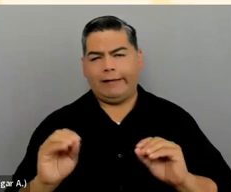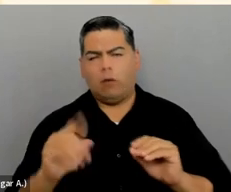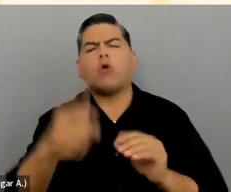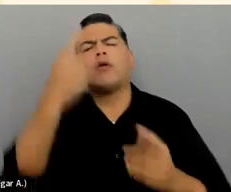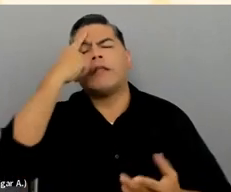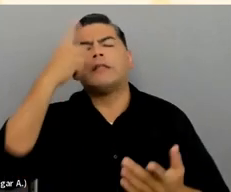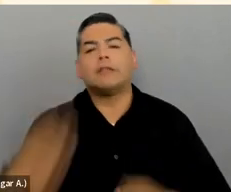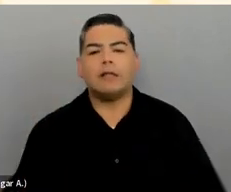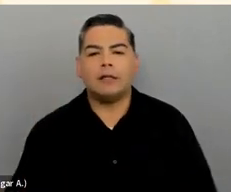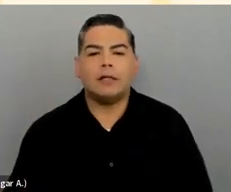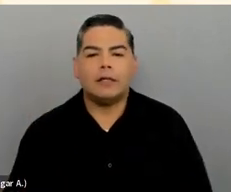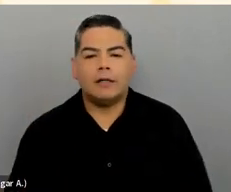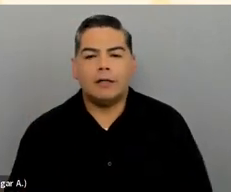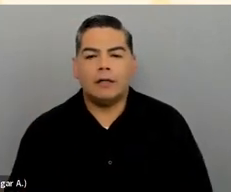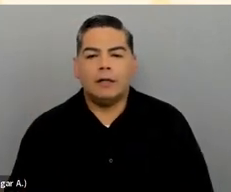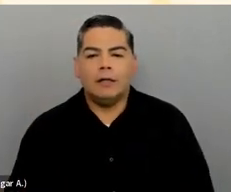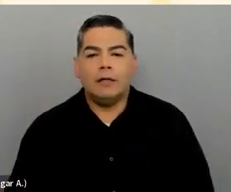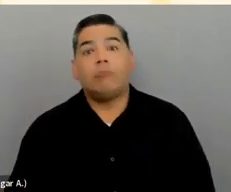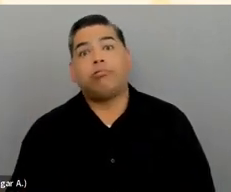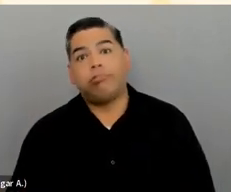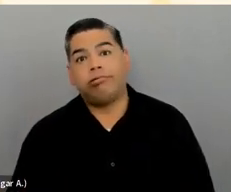Well, I'd say auto is better than nothing.